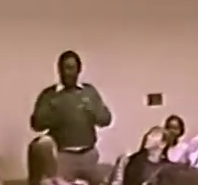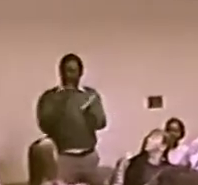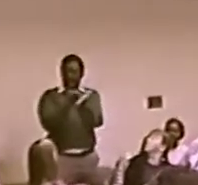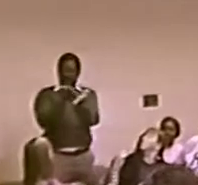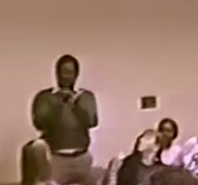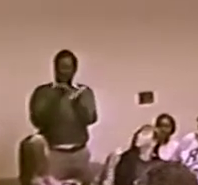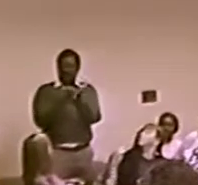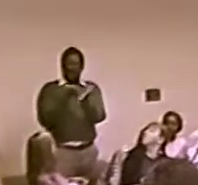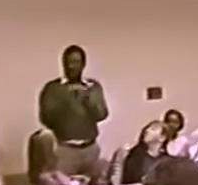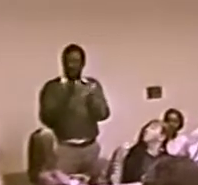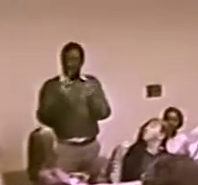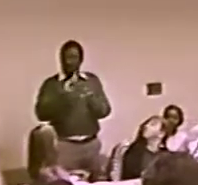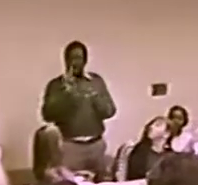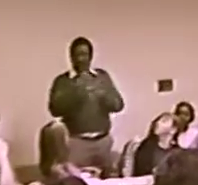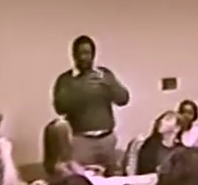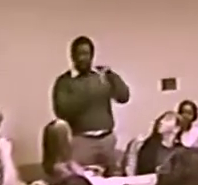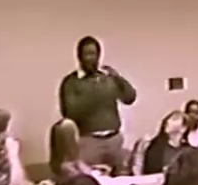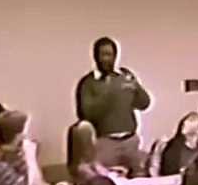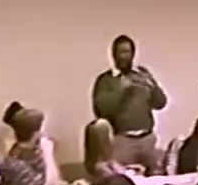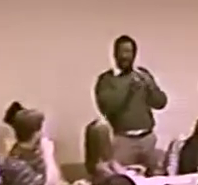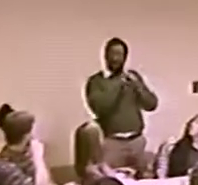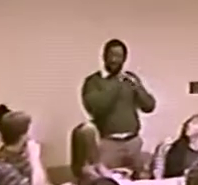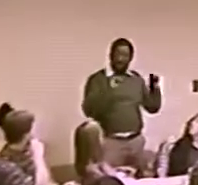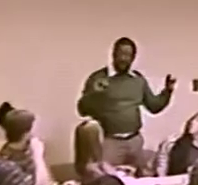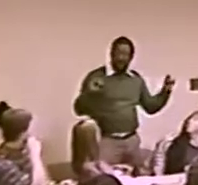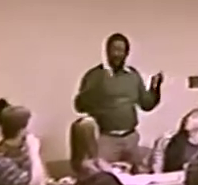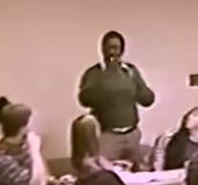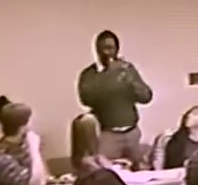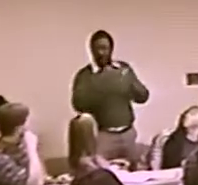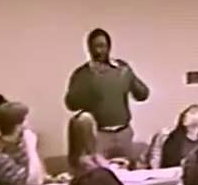NOW, IN ROCHESTER, I LIVE IN THE CITY,